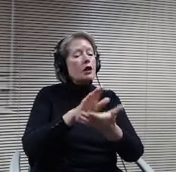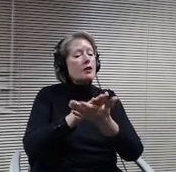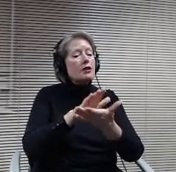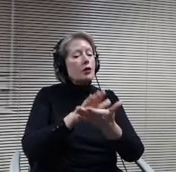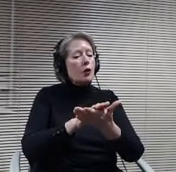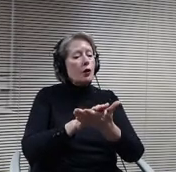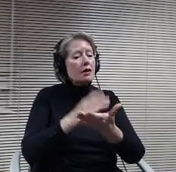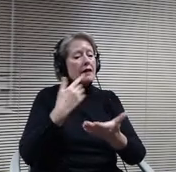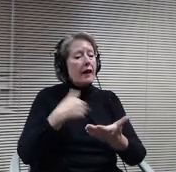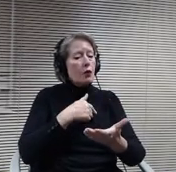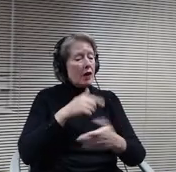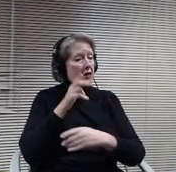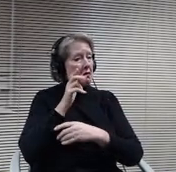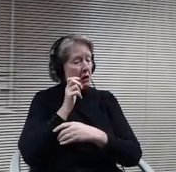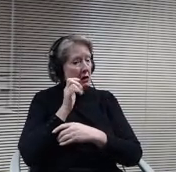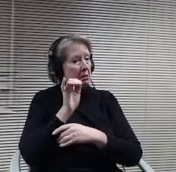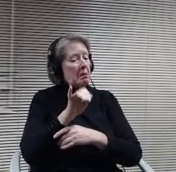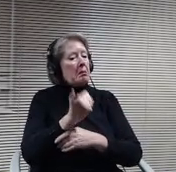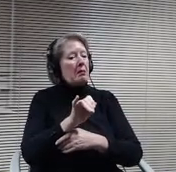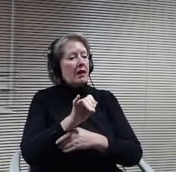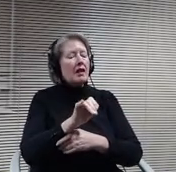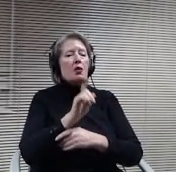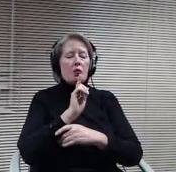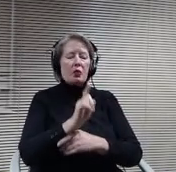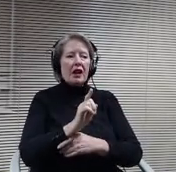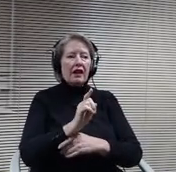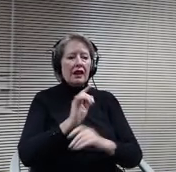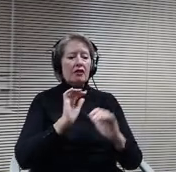really drive that excellence and belonging in your school. So thank you. Thank you.